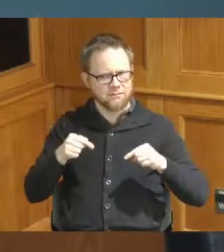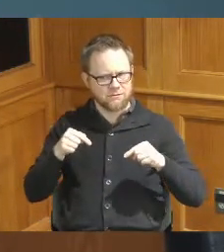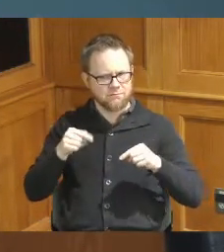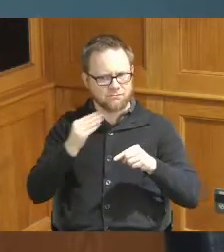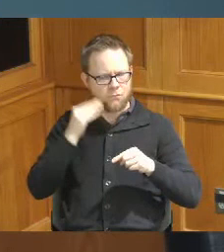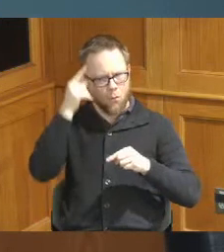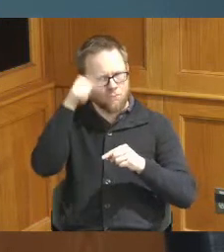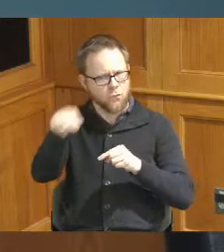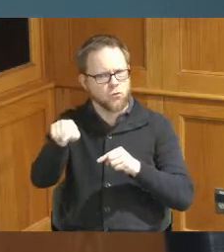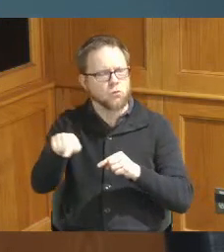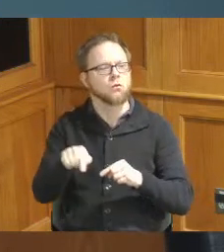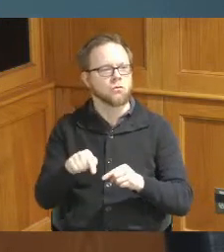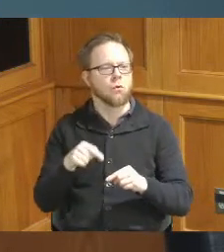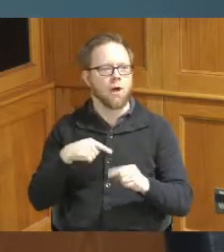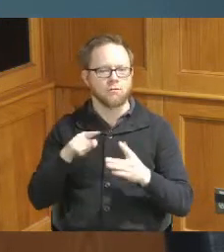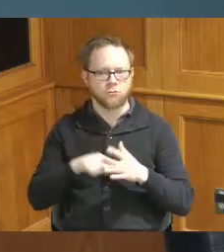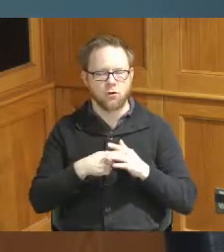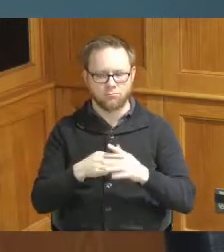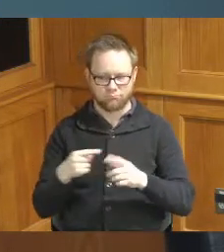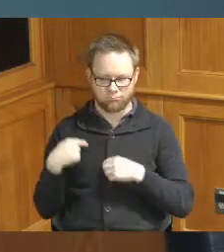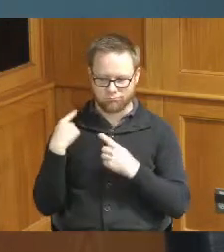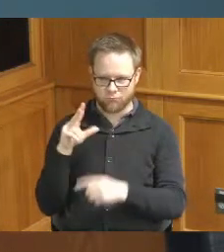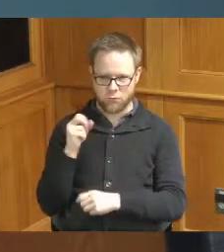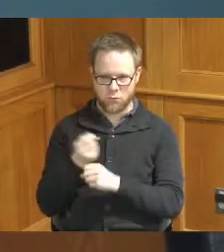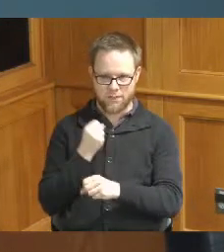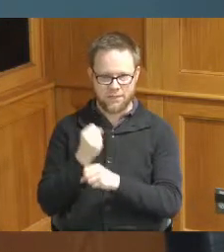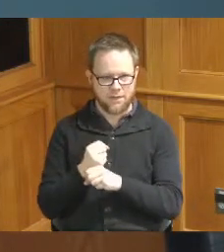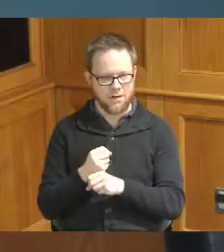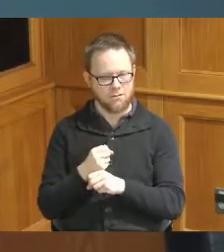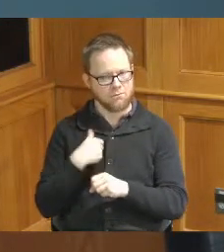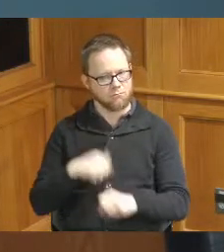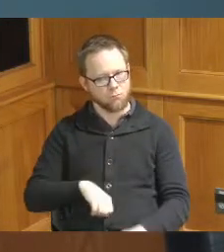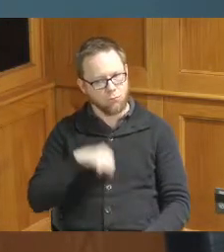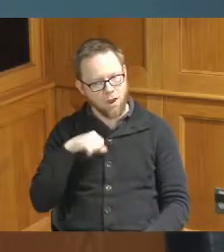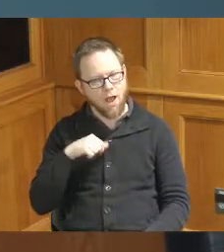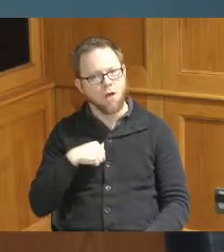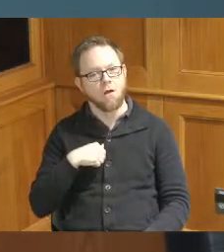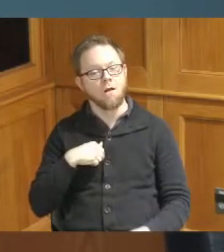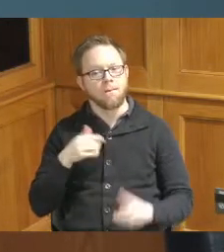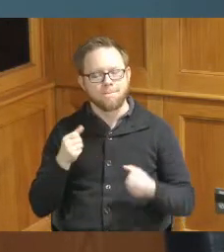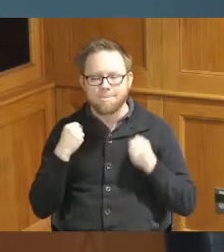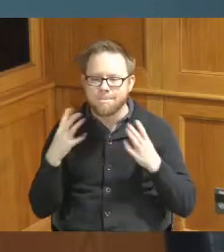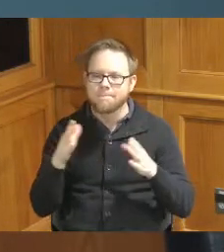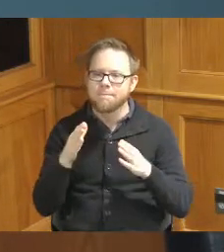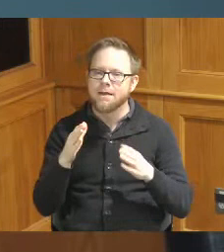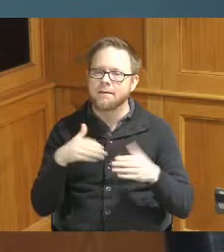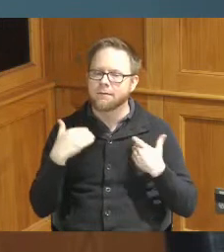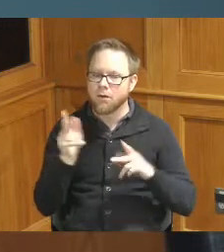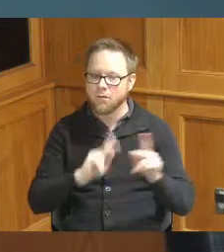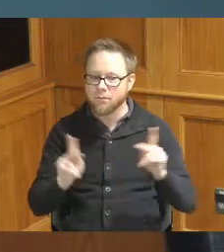ago I'm very proud that I've given a lot of young people particularly African-American males and